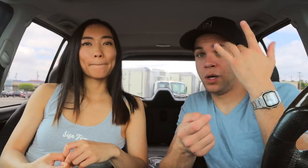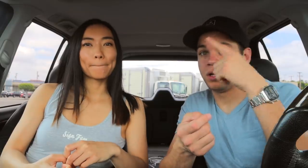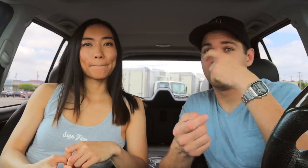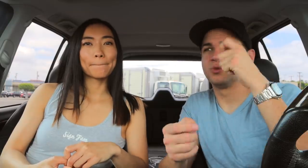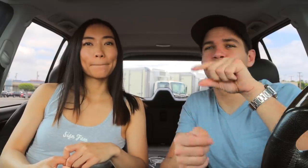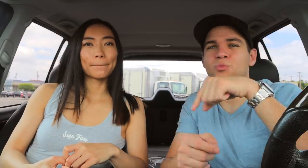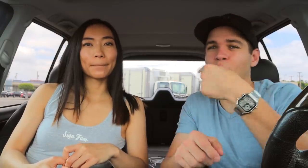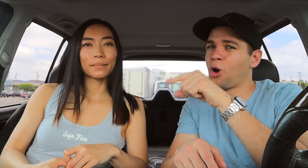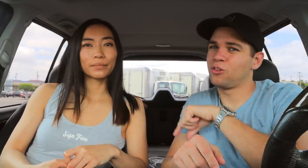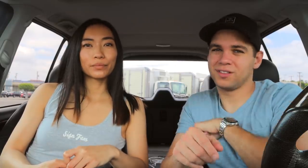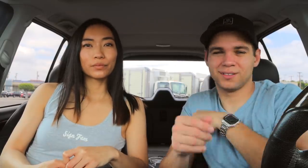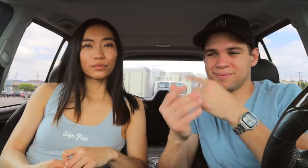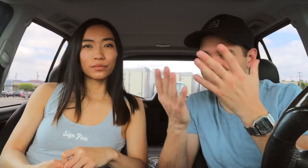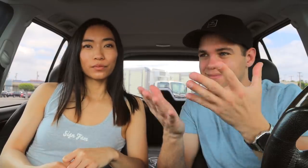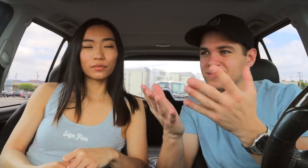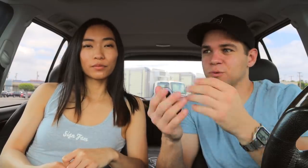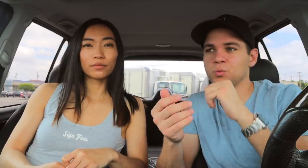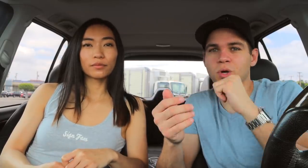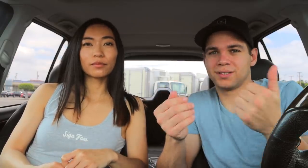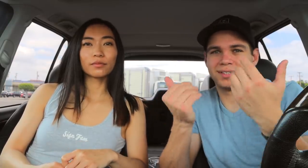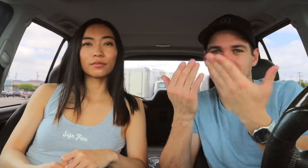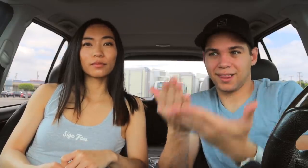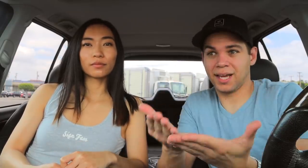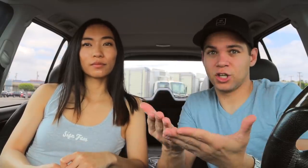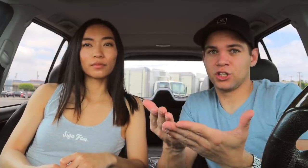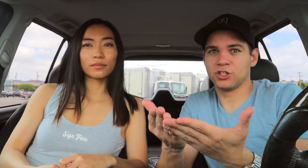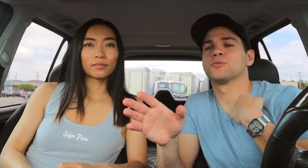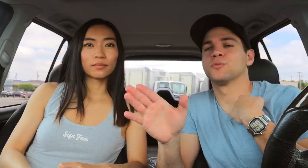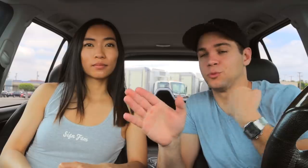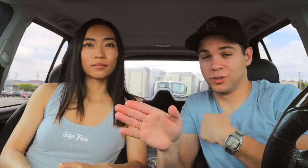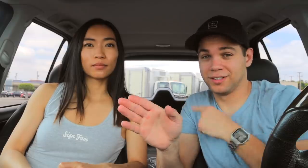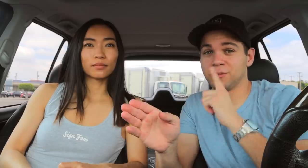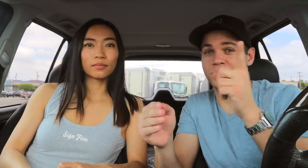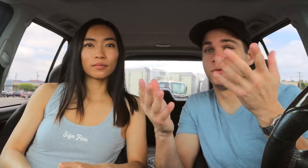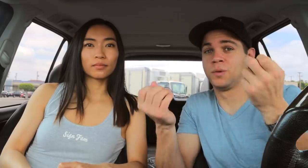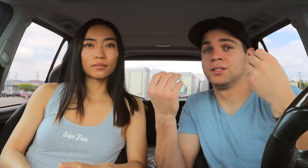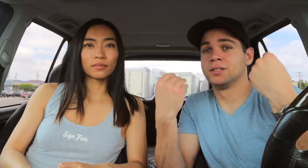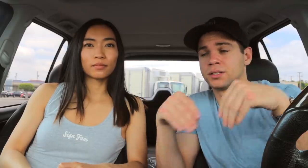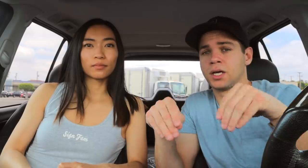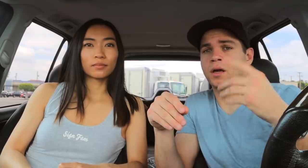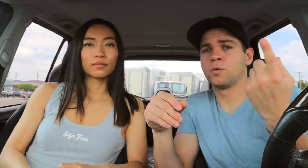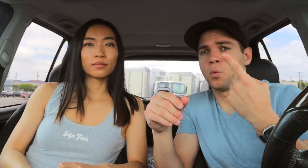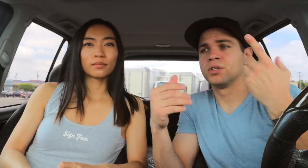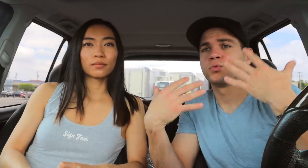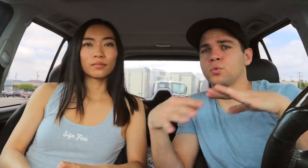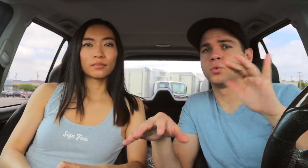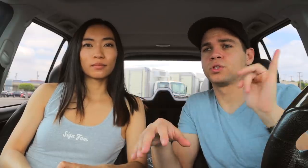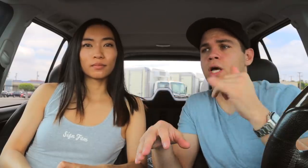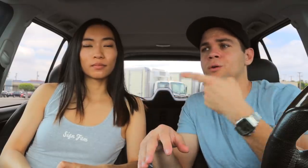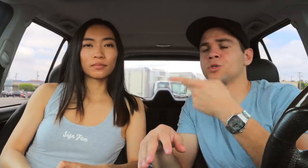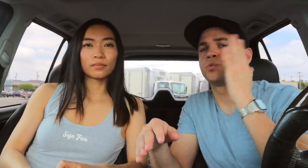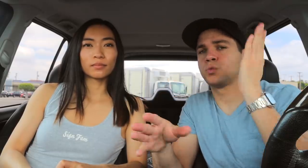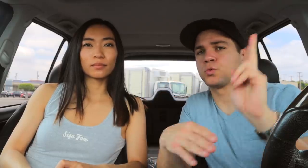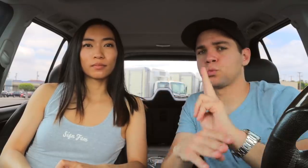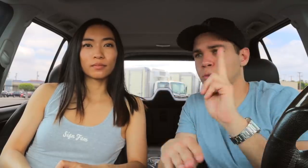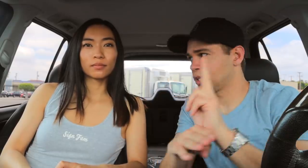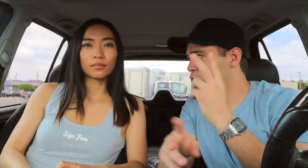Why? Because the quality wasn't good. Not there. We really want to sell only clothes like we would use.